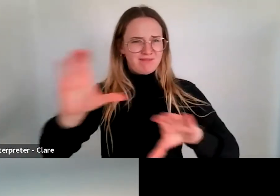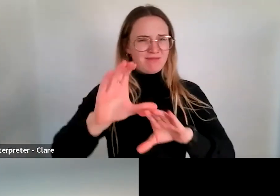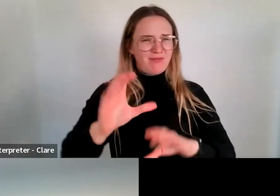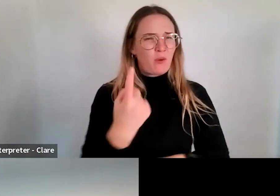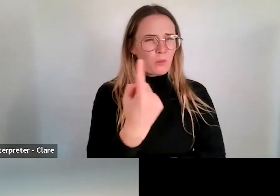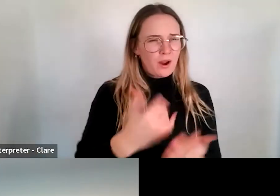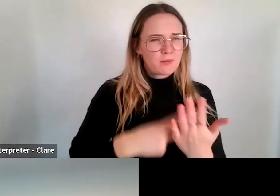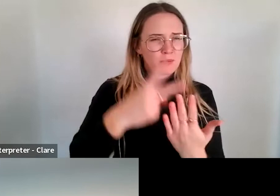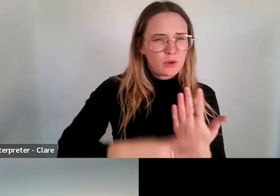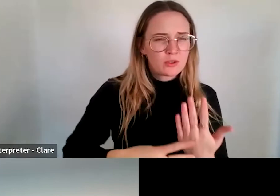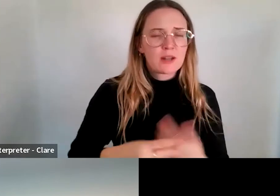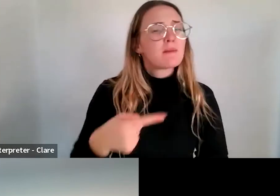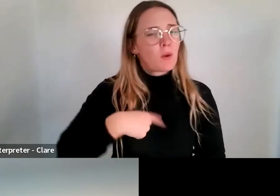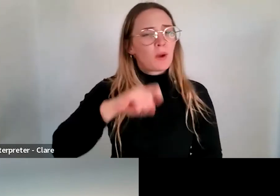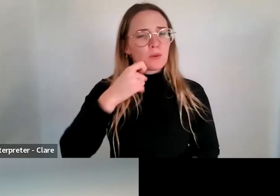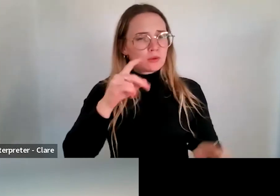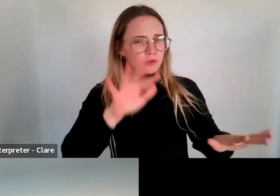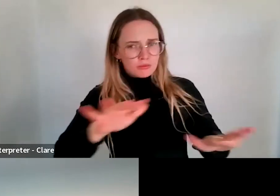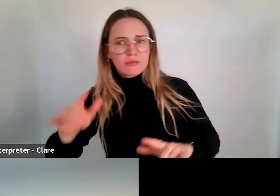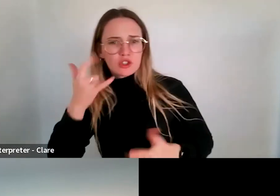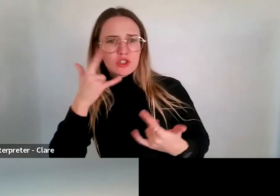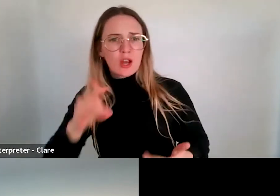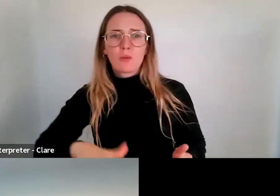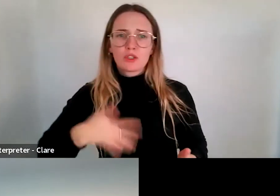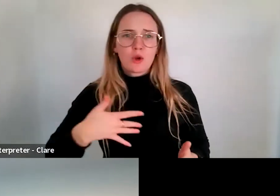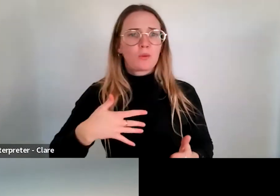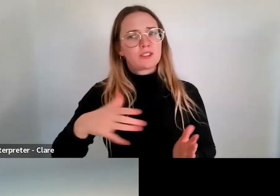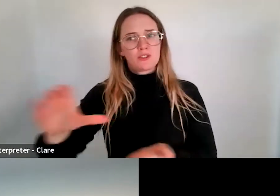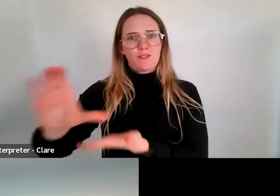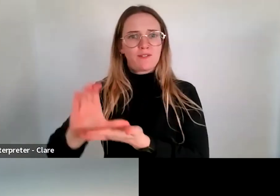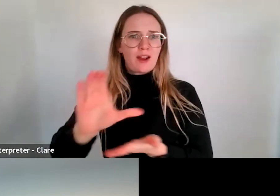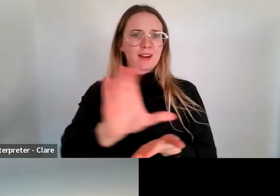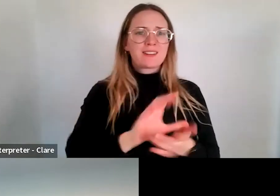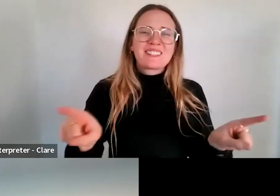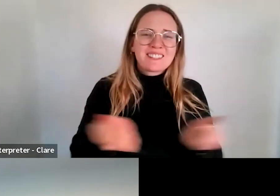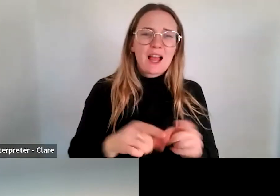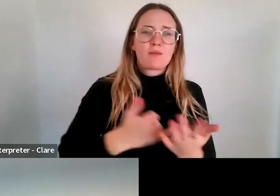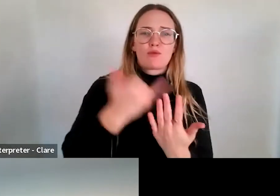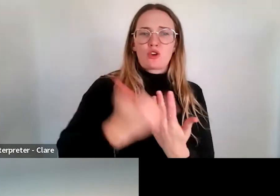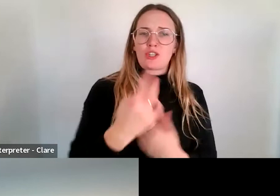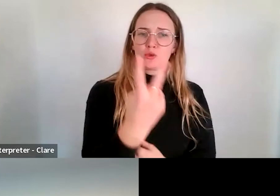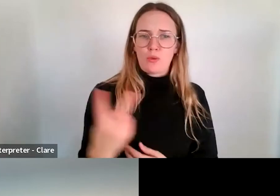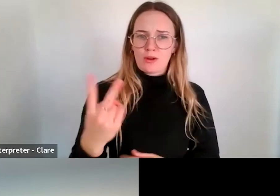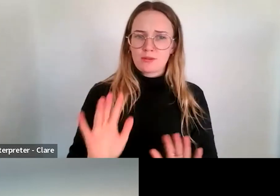sure we weren't essentially funding the same part of the same activity twice. It's a good thing that